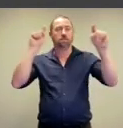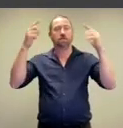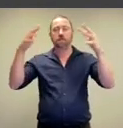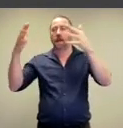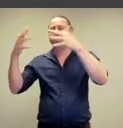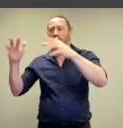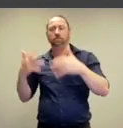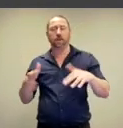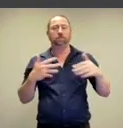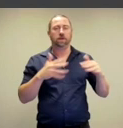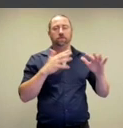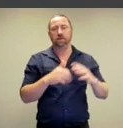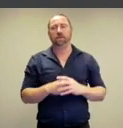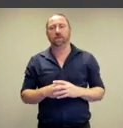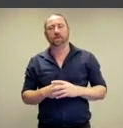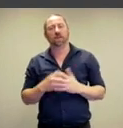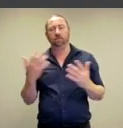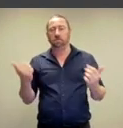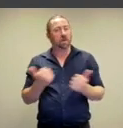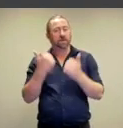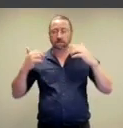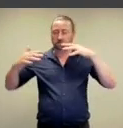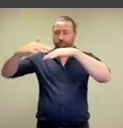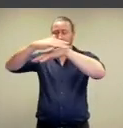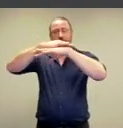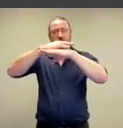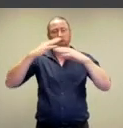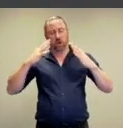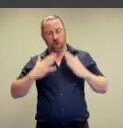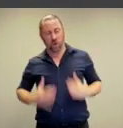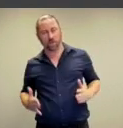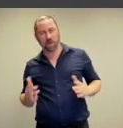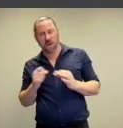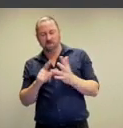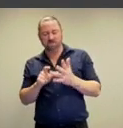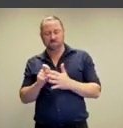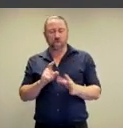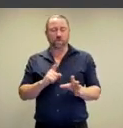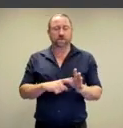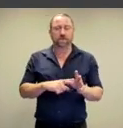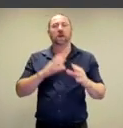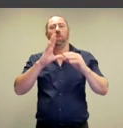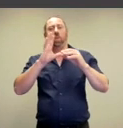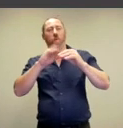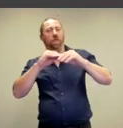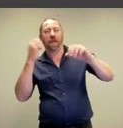all around the world. Contrasting a